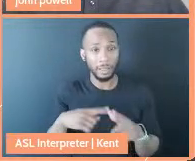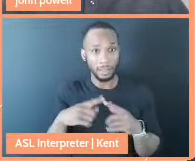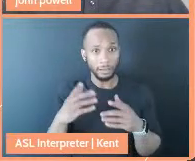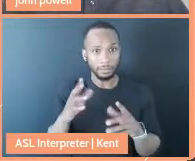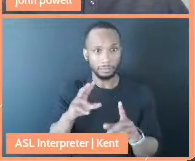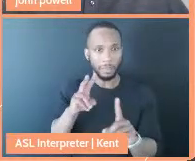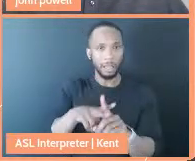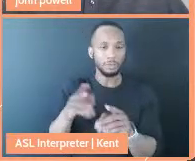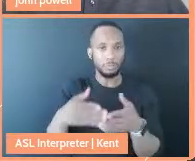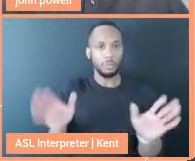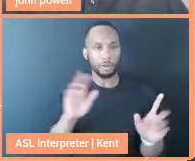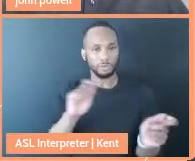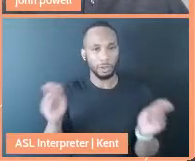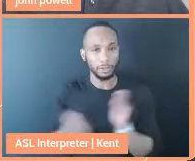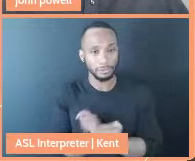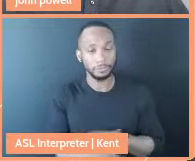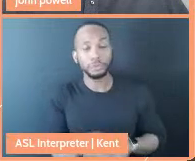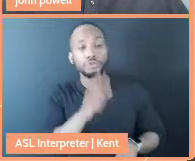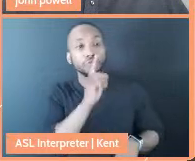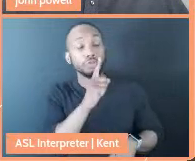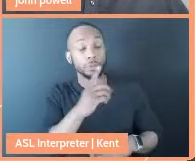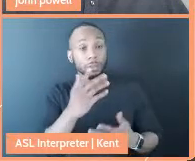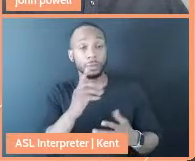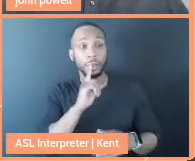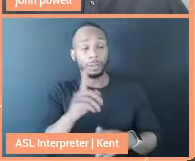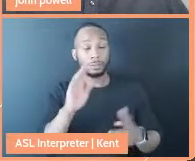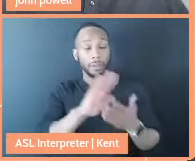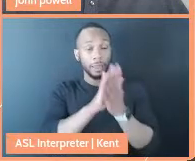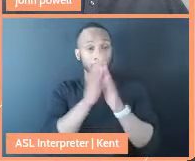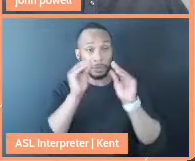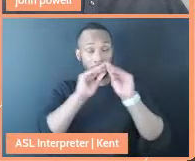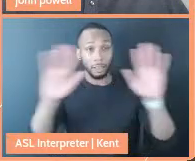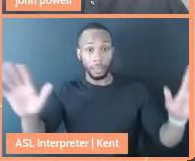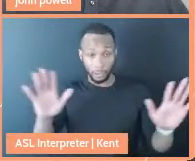Sure. It became really clear at the top of the pandemic that capitalism wasn't going to